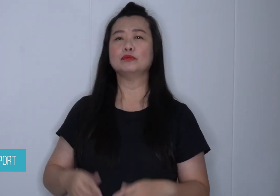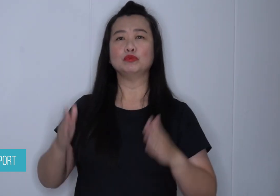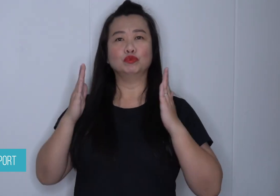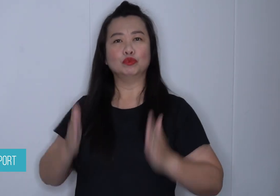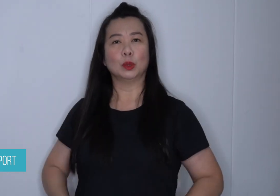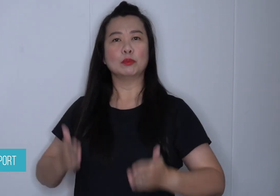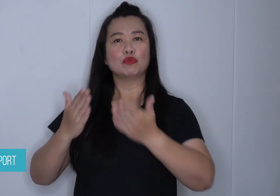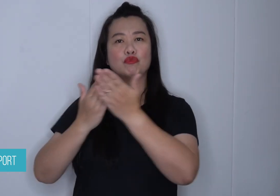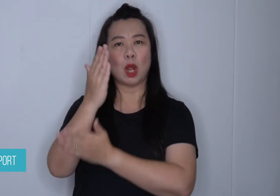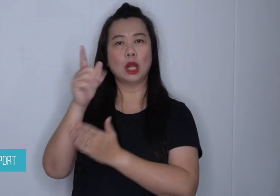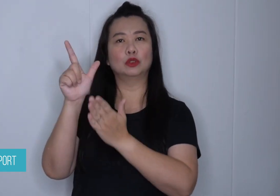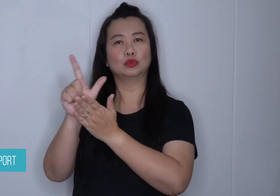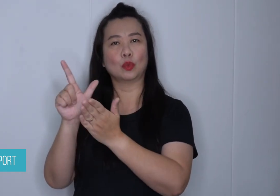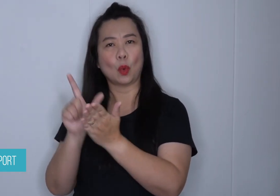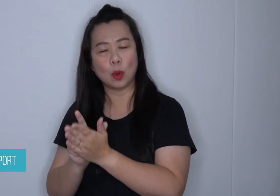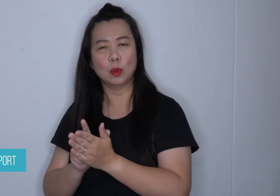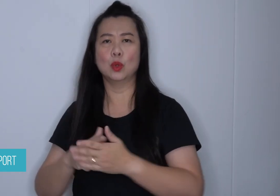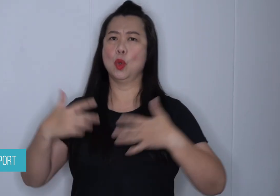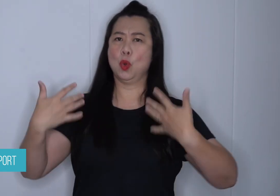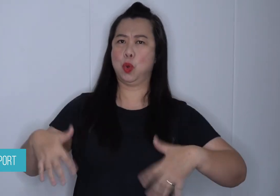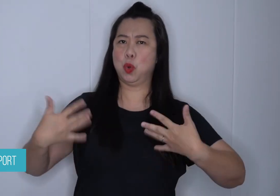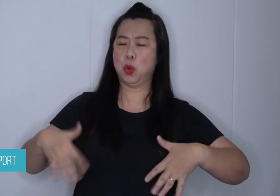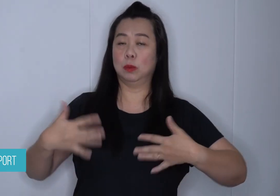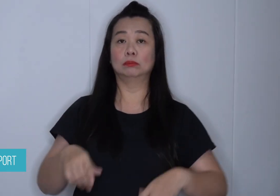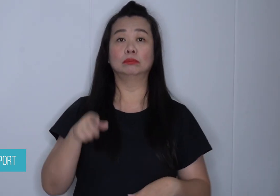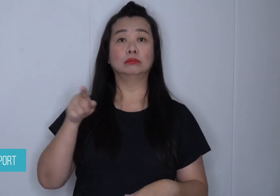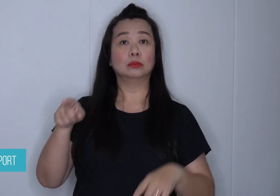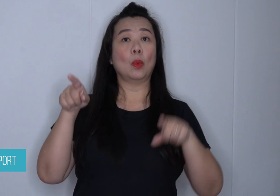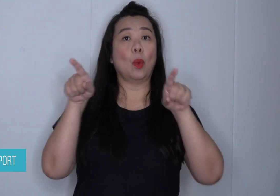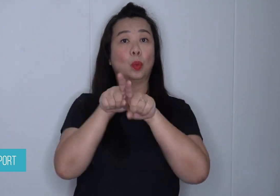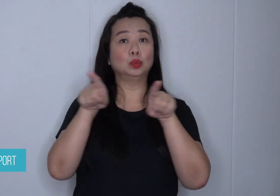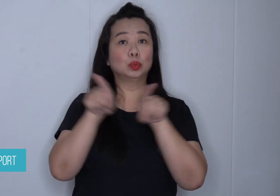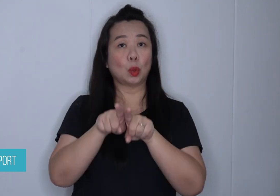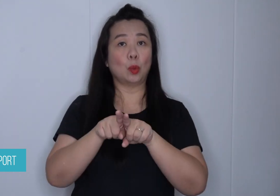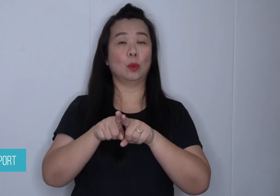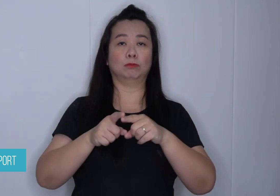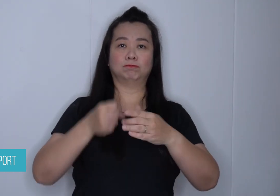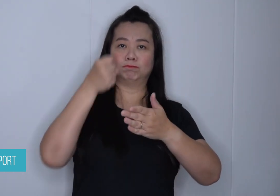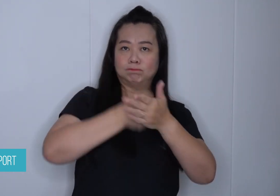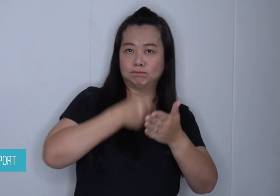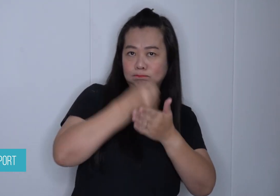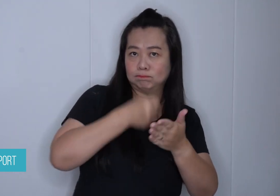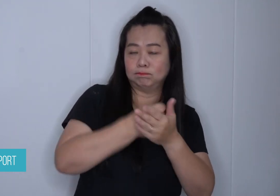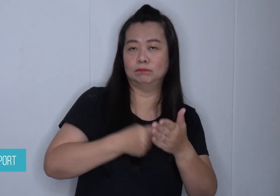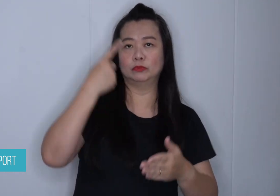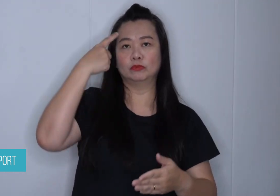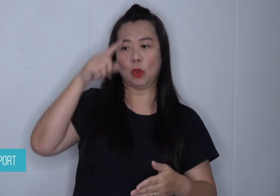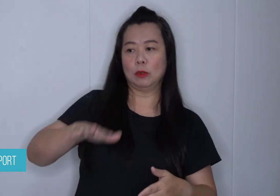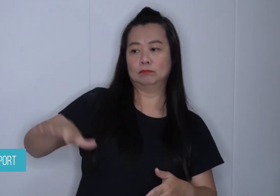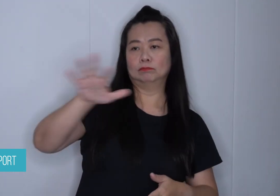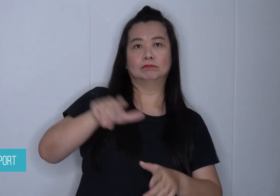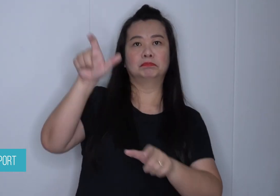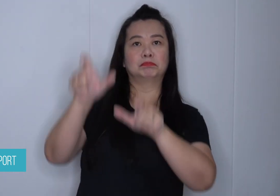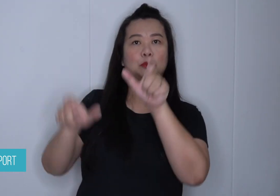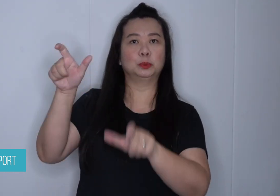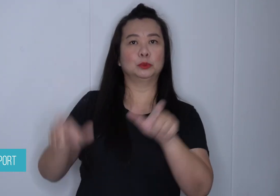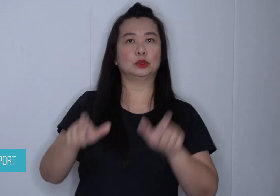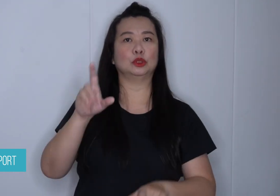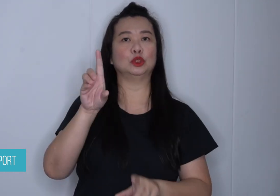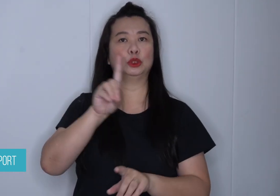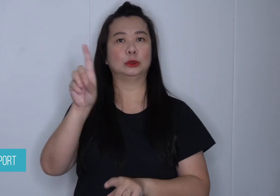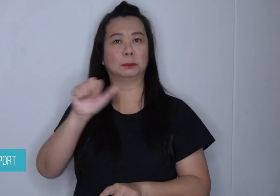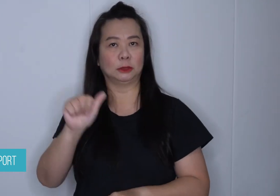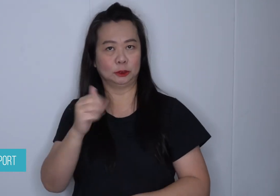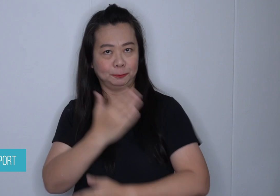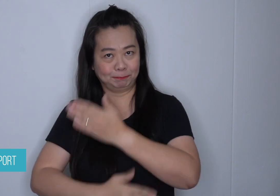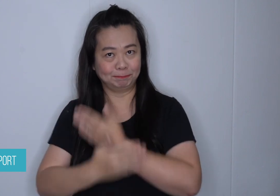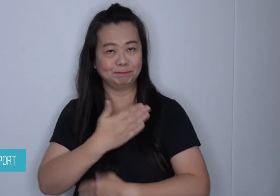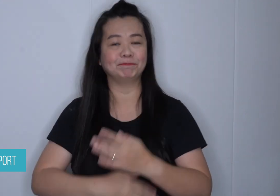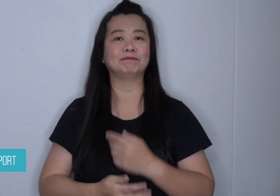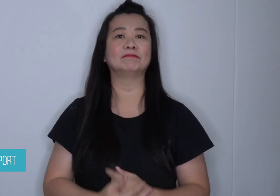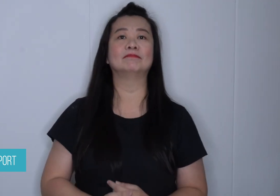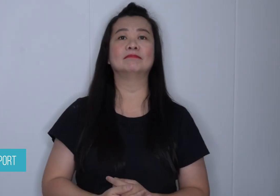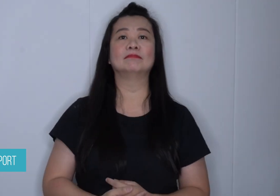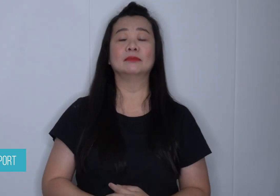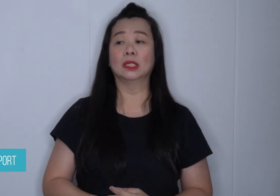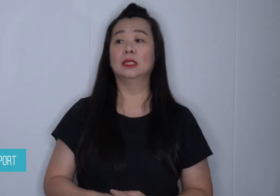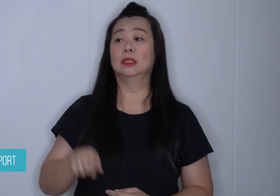for disabled people. Sarah was asked how a Deaf person